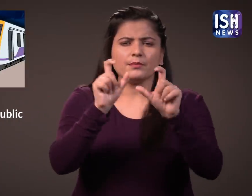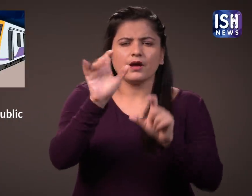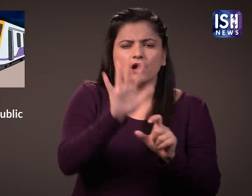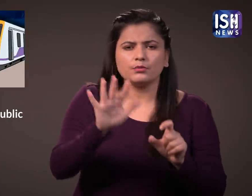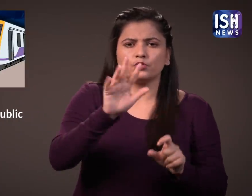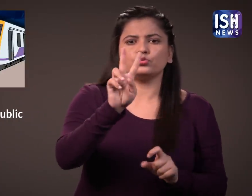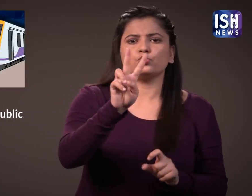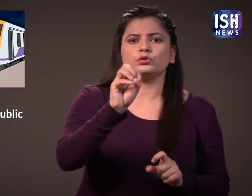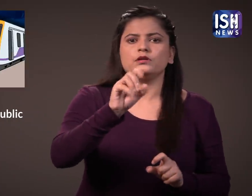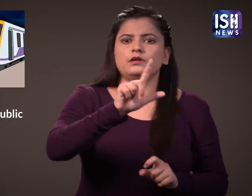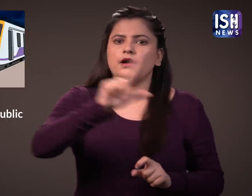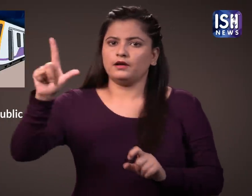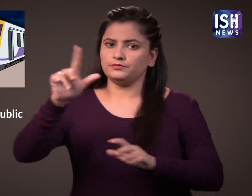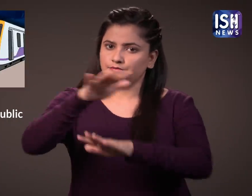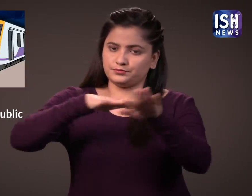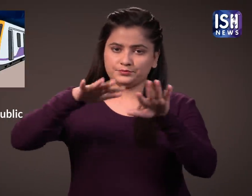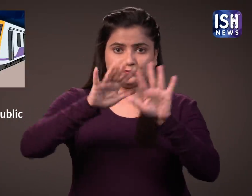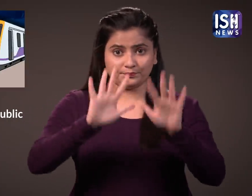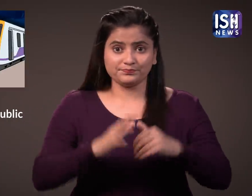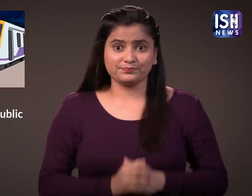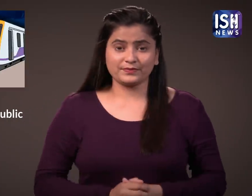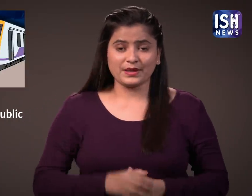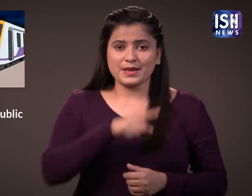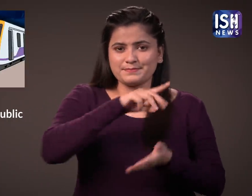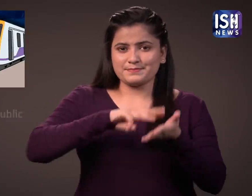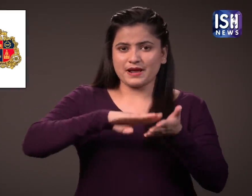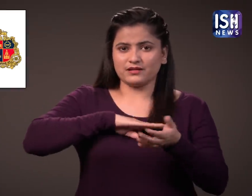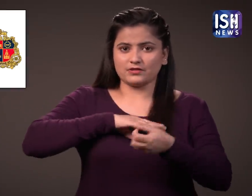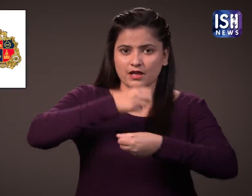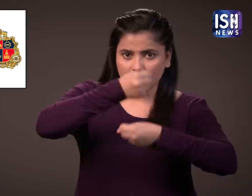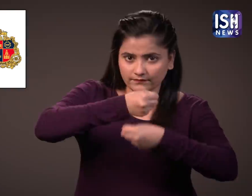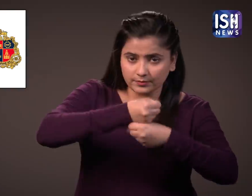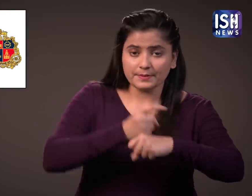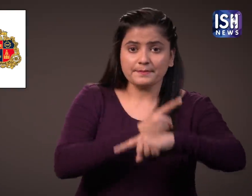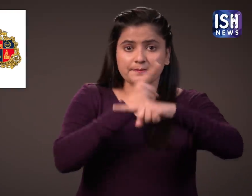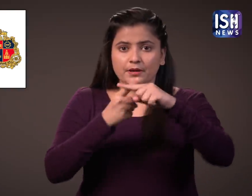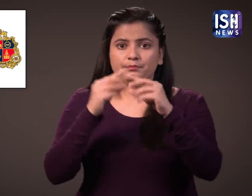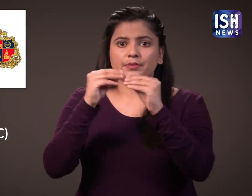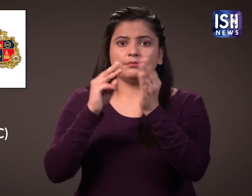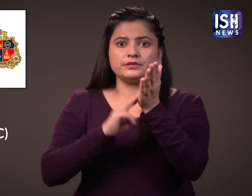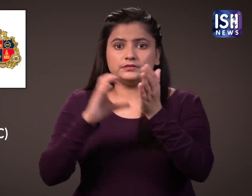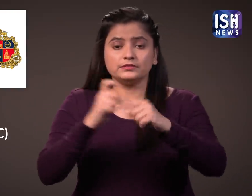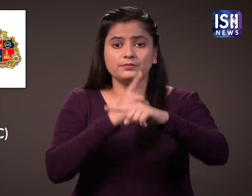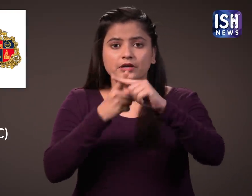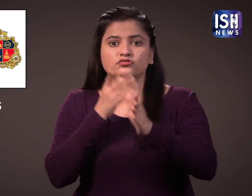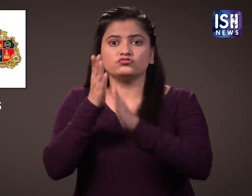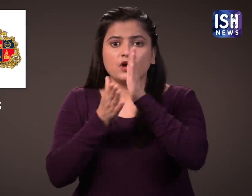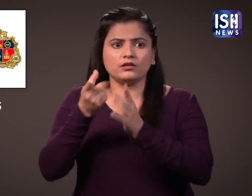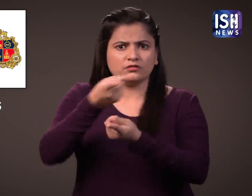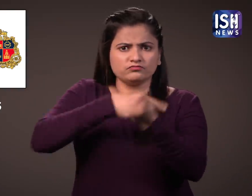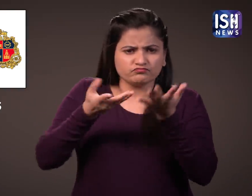About 20 lakh passengers are travelling on local trains. The state government, BMC officials and the Railways